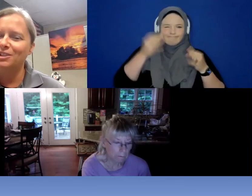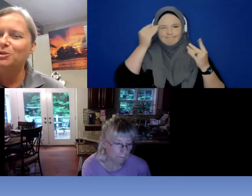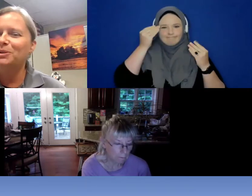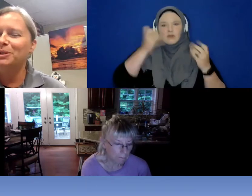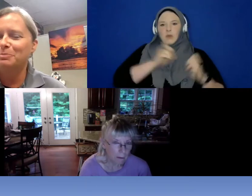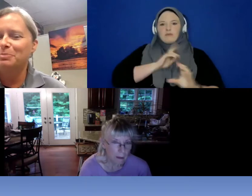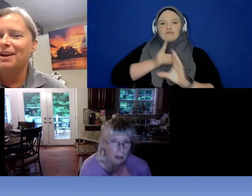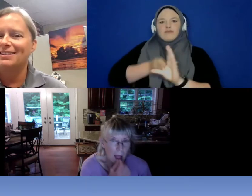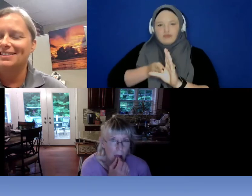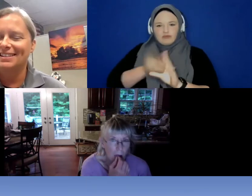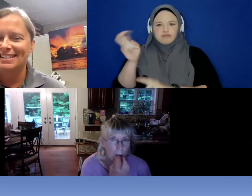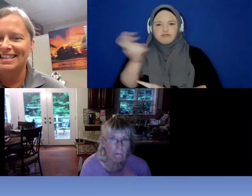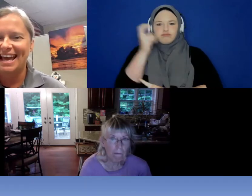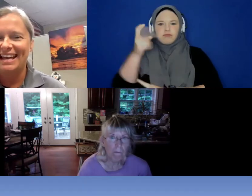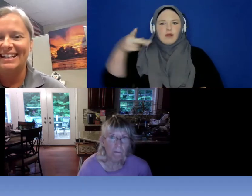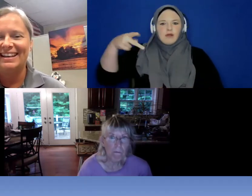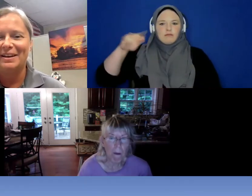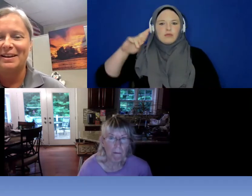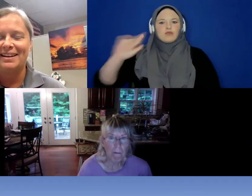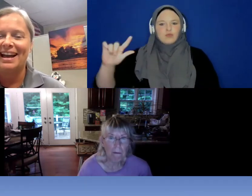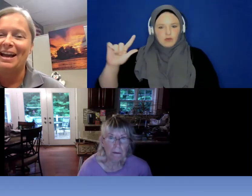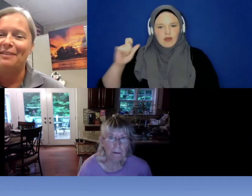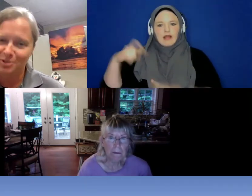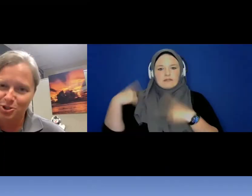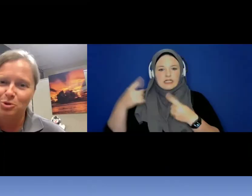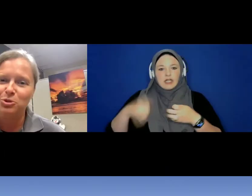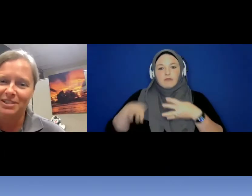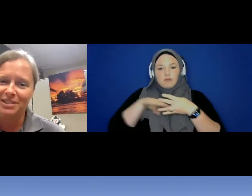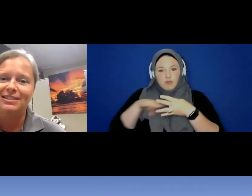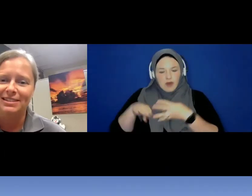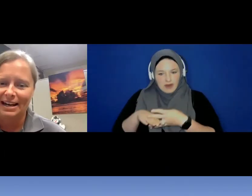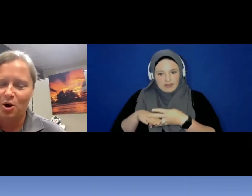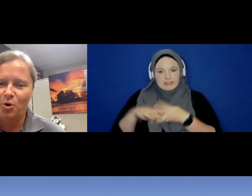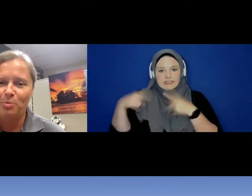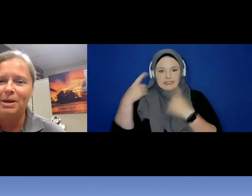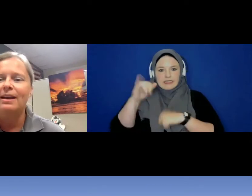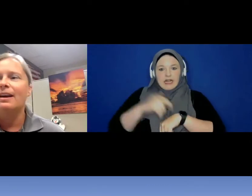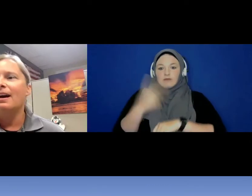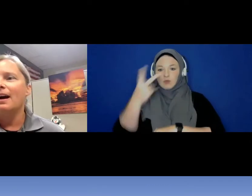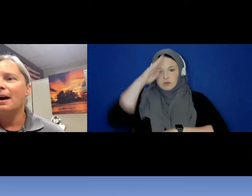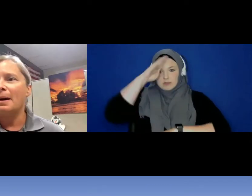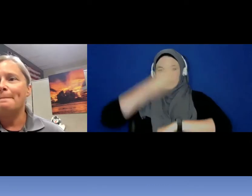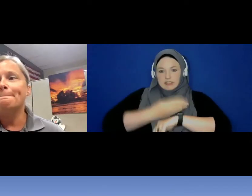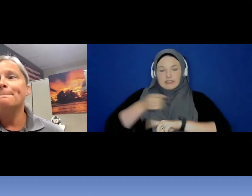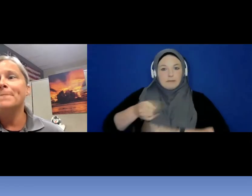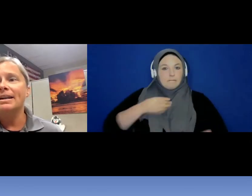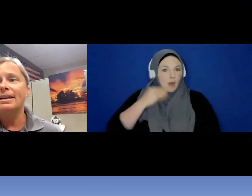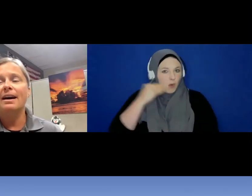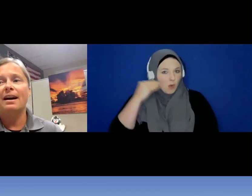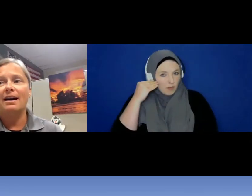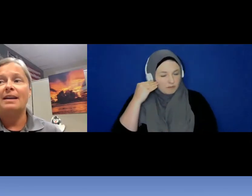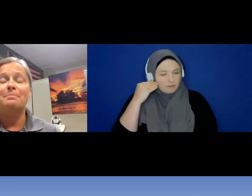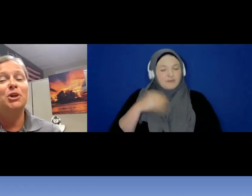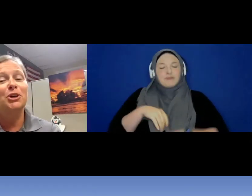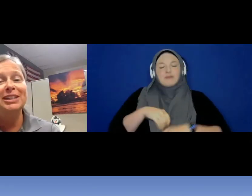two little breaks since then I have two sons at home . But I am currently